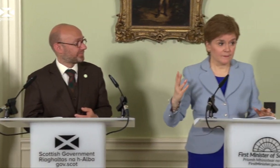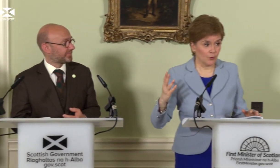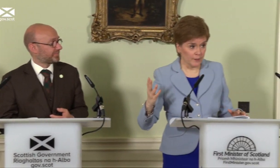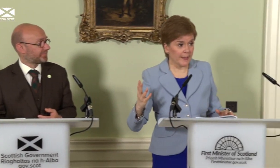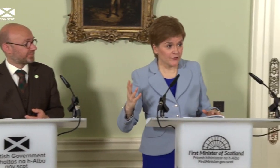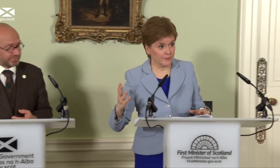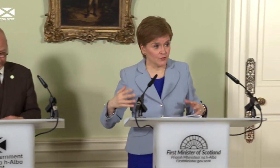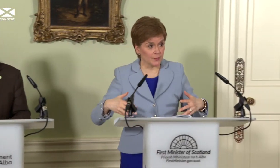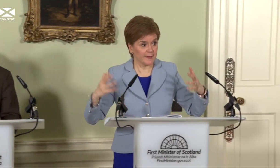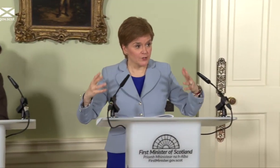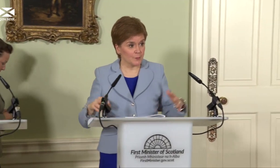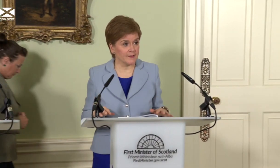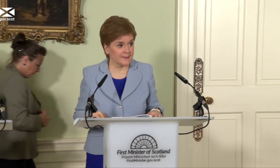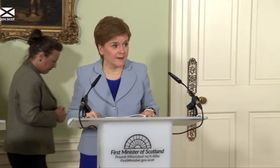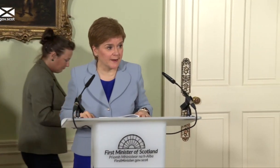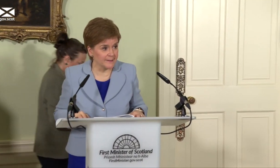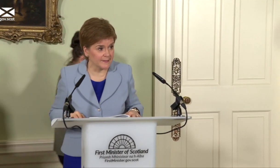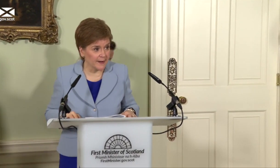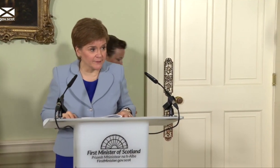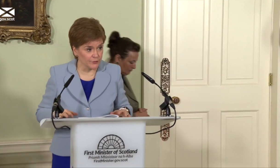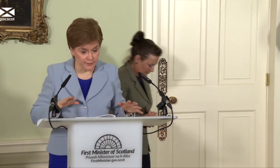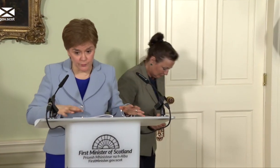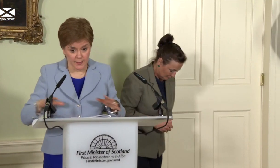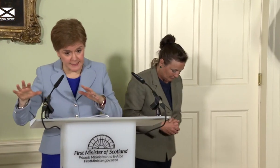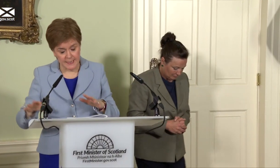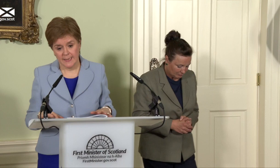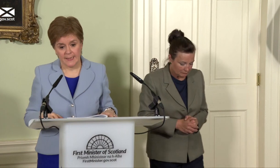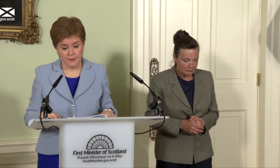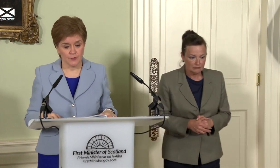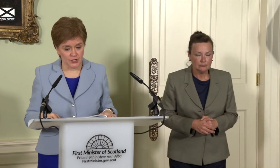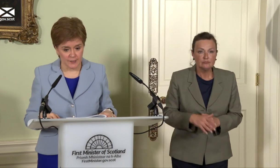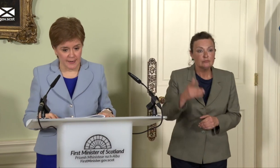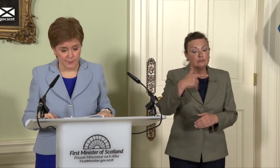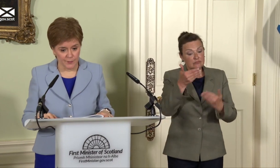oil and gas revenues because energy prices are as they are, you know, now and in the future. The